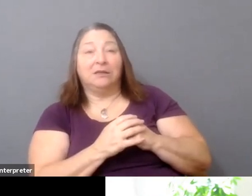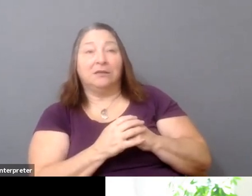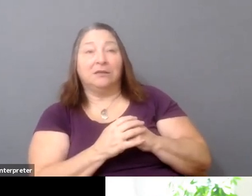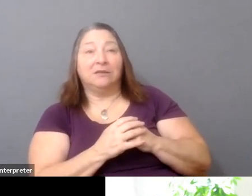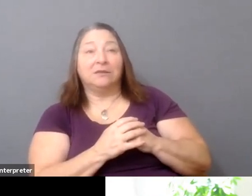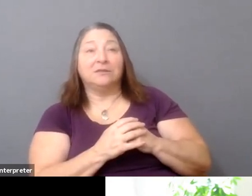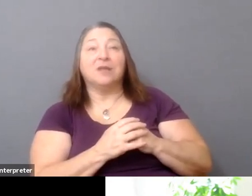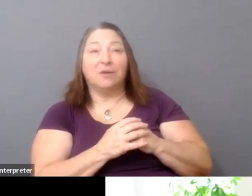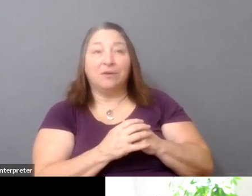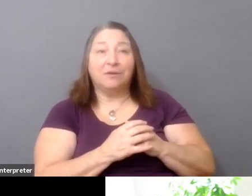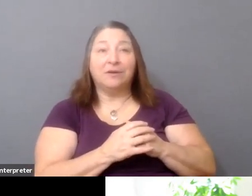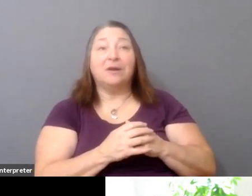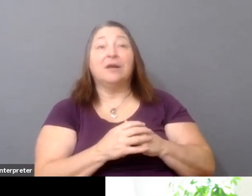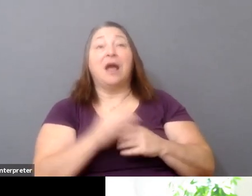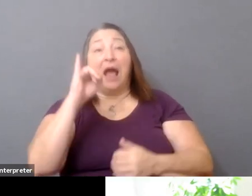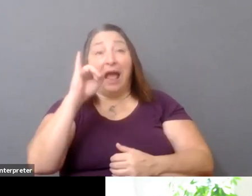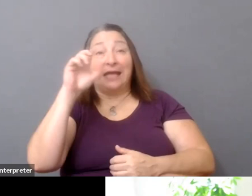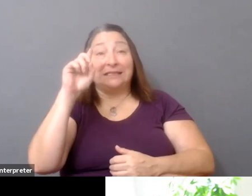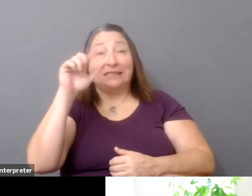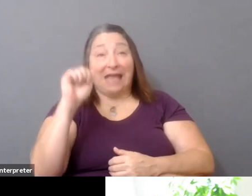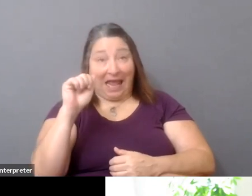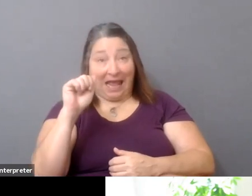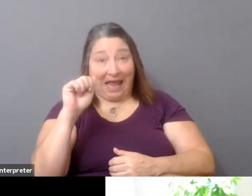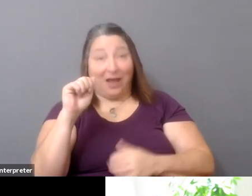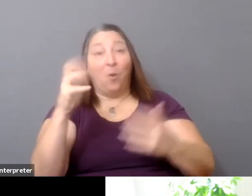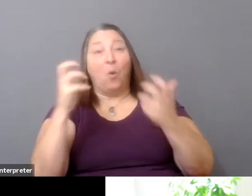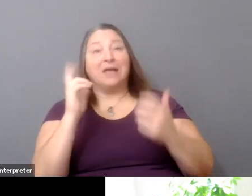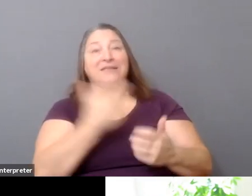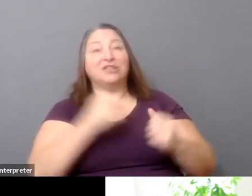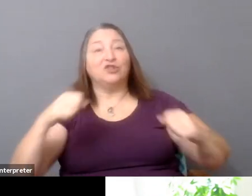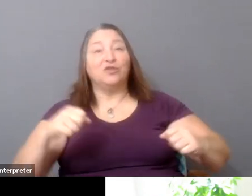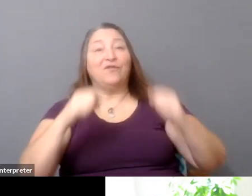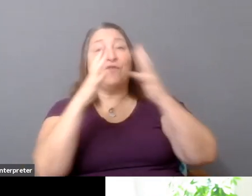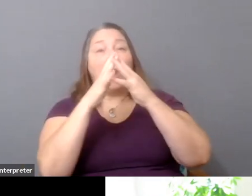that IDA has asked us to form specifically for Getting Real.